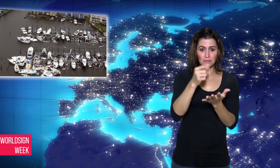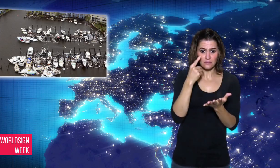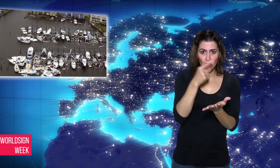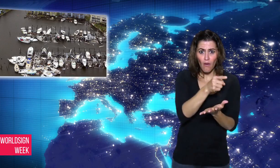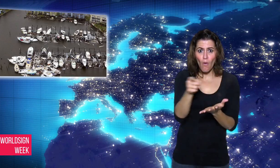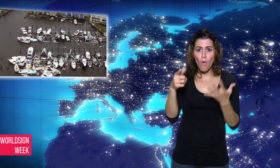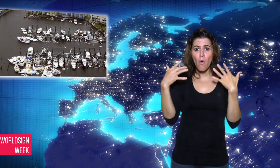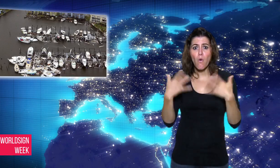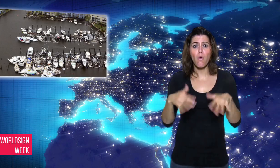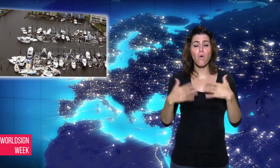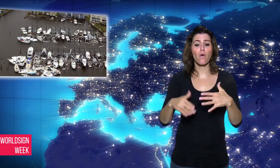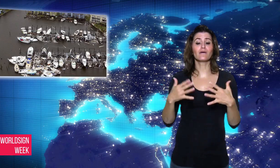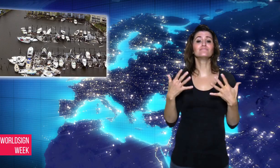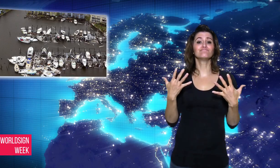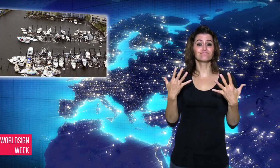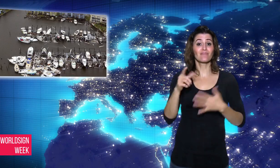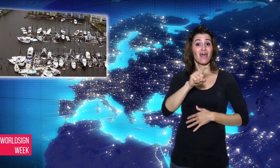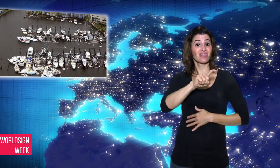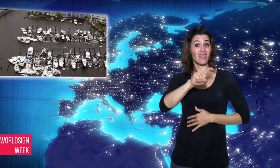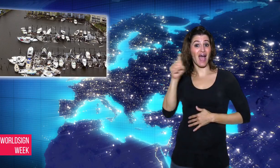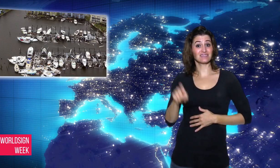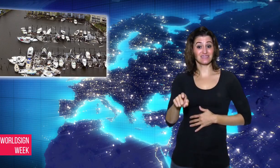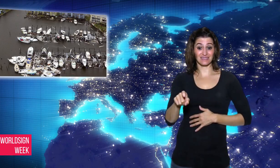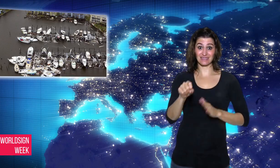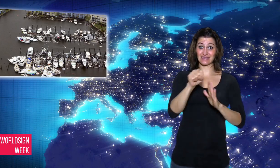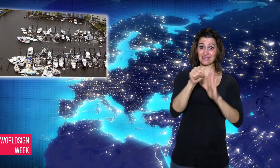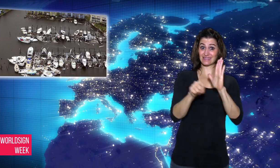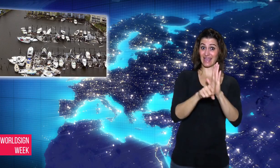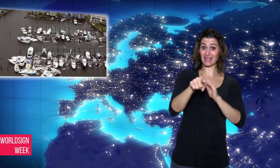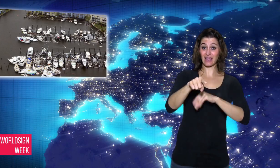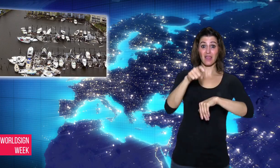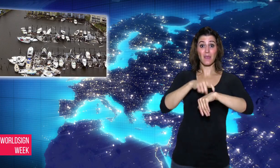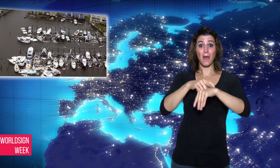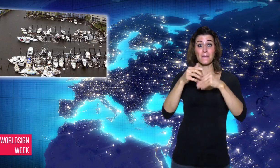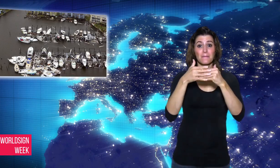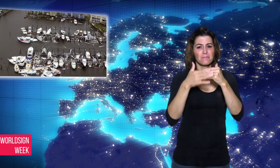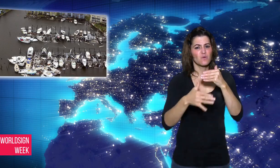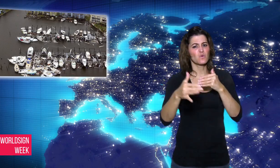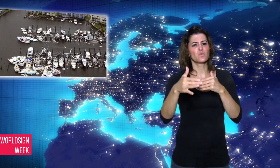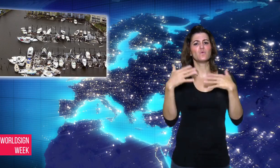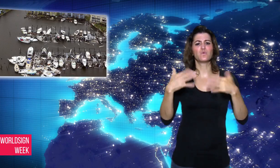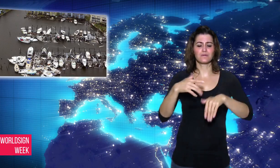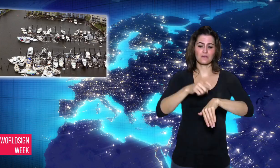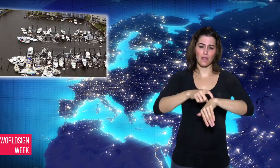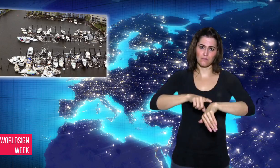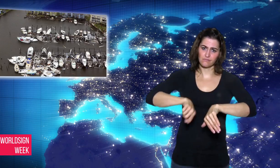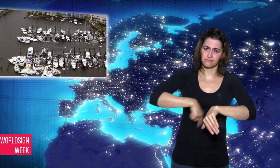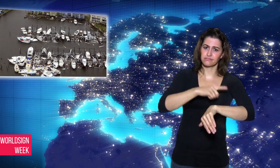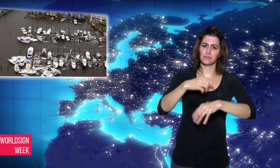Damages are estimated to be in tens of